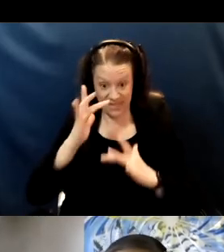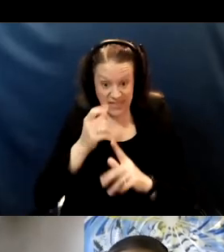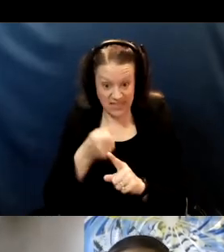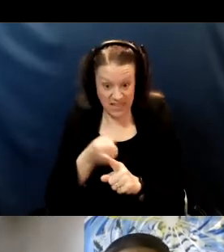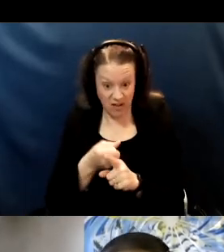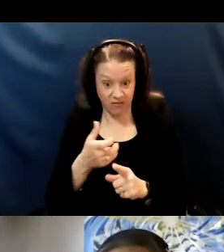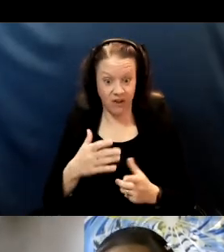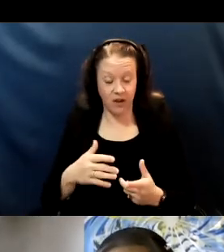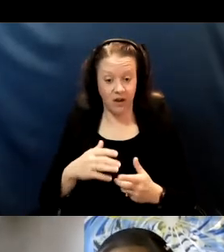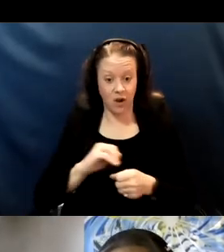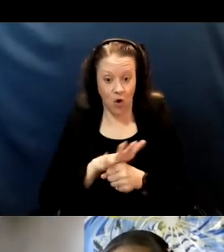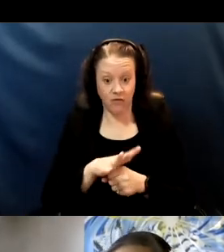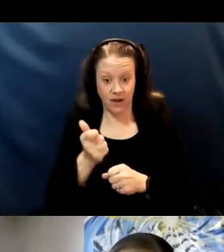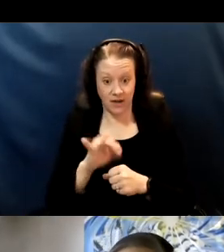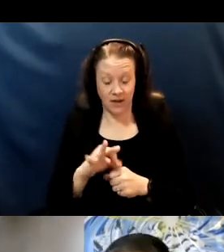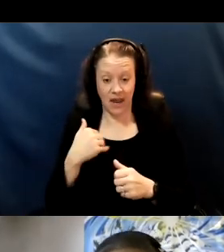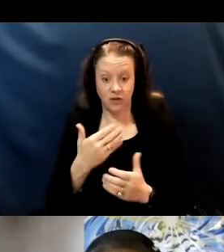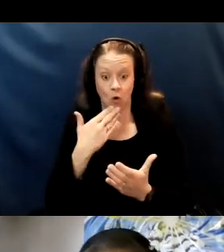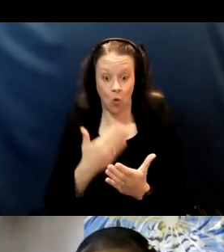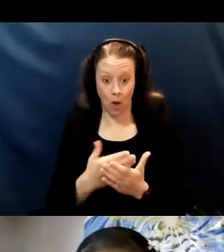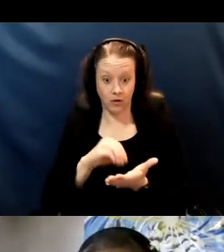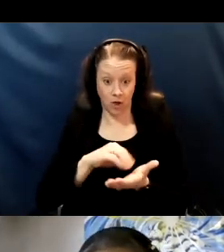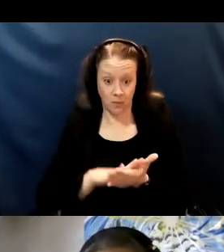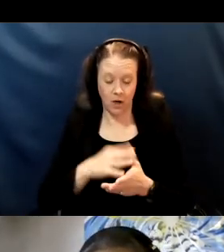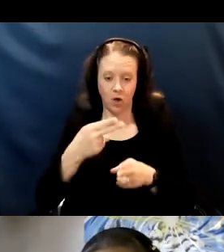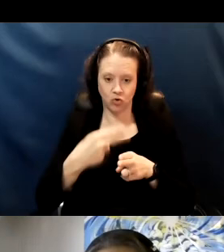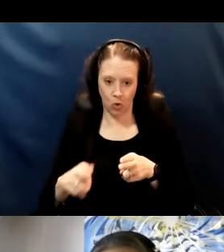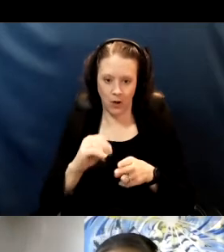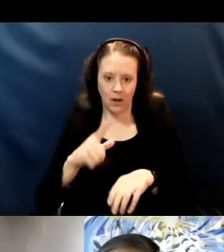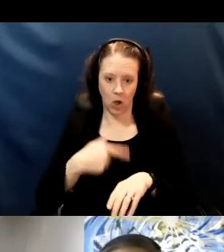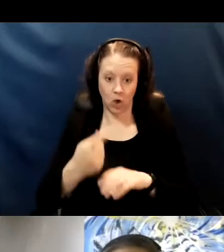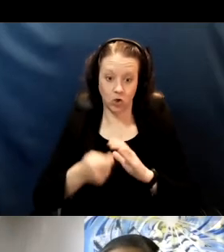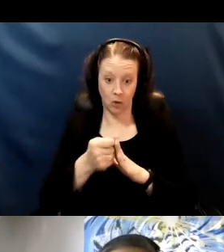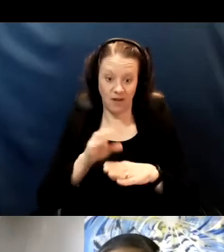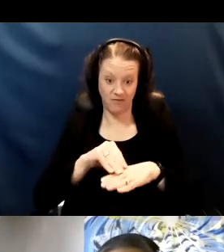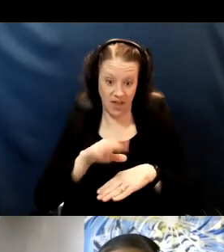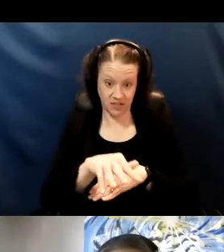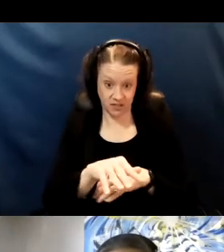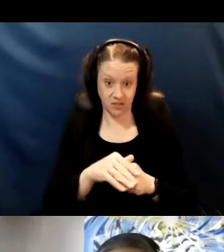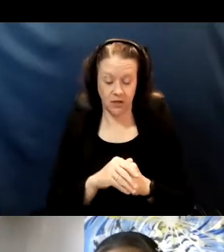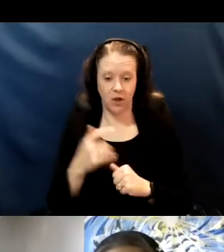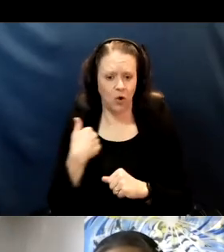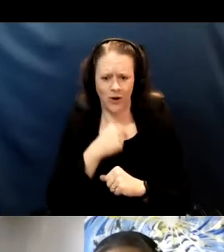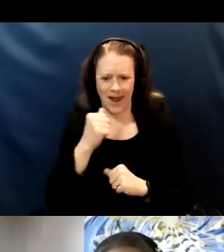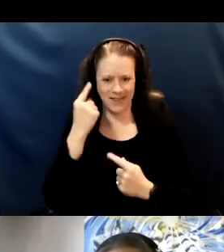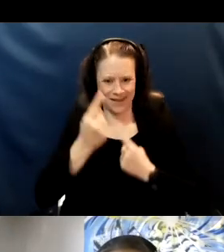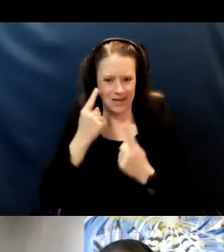has well-documented short and long-term effects. And so we are not thinking about this vaccine in isolation